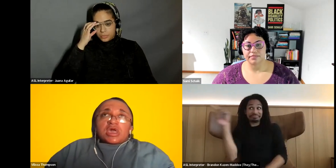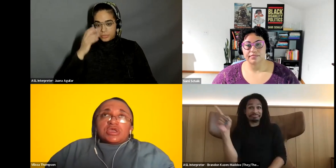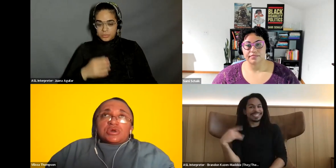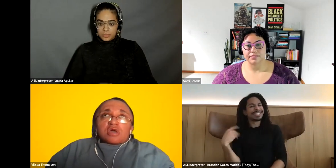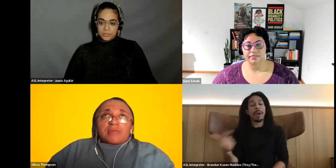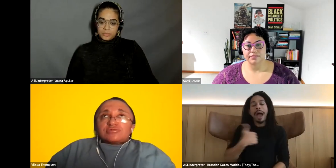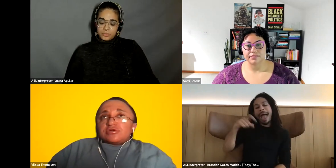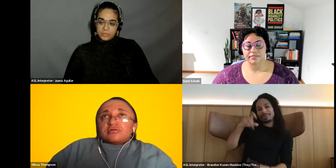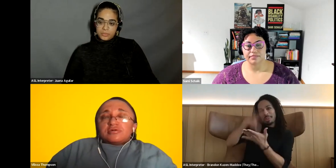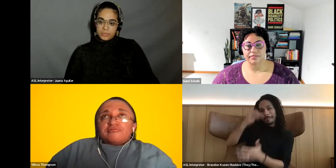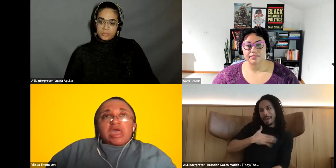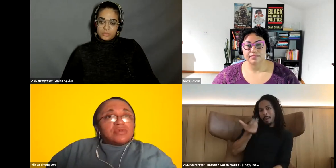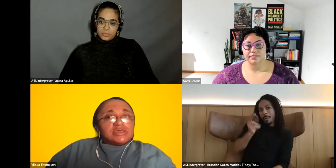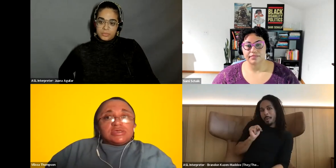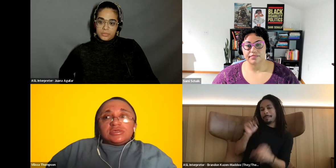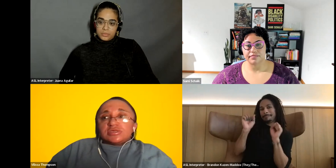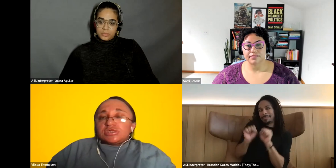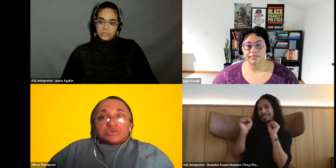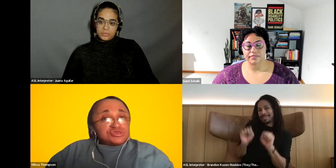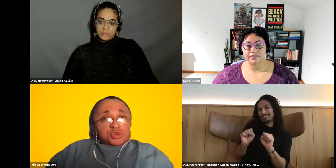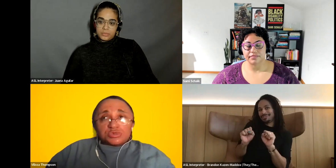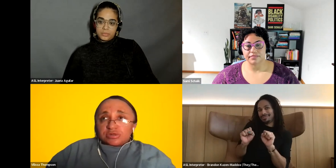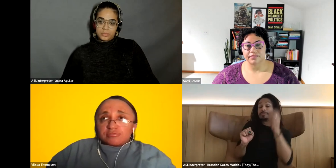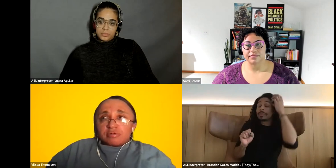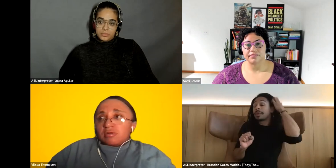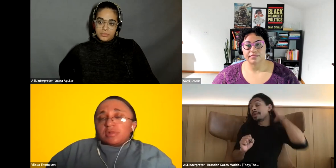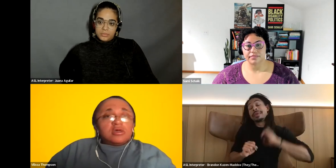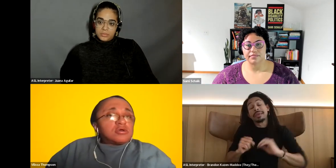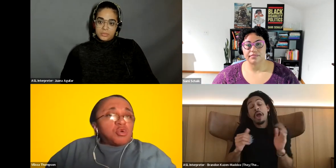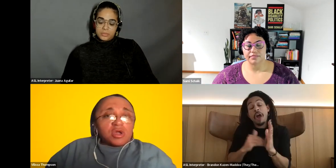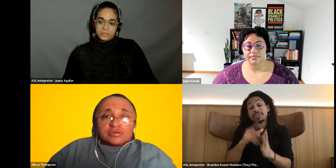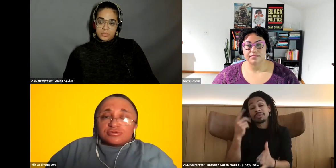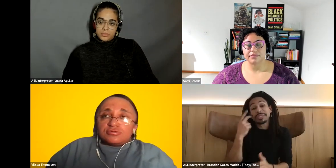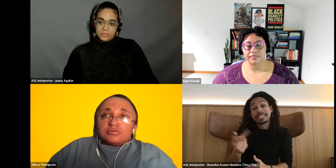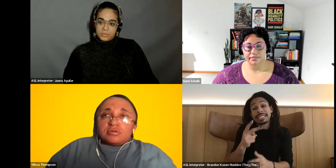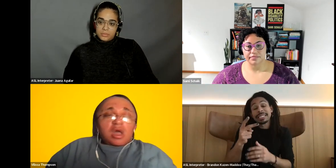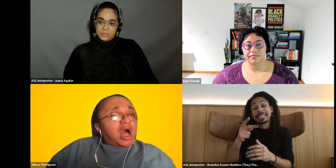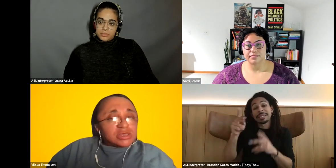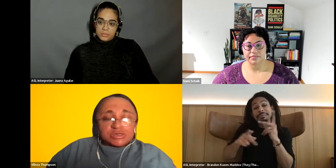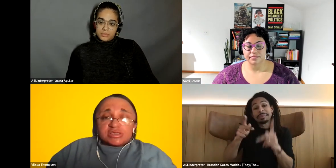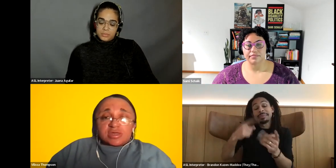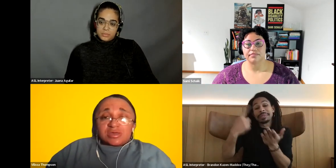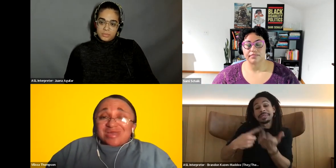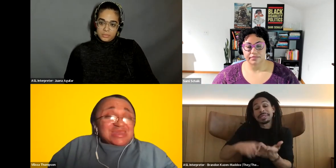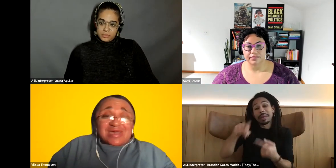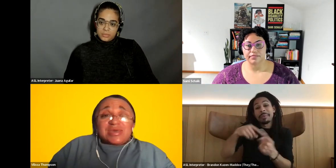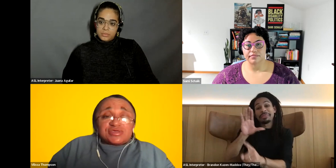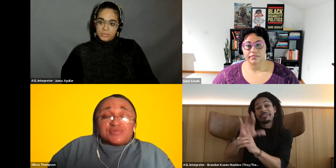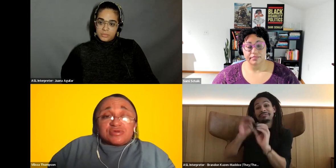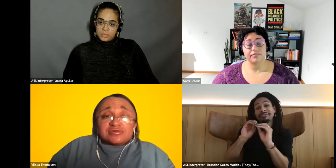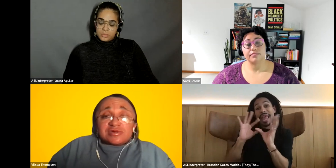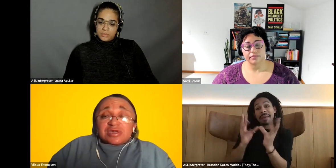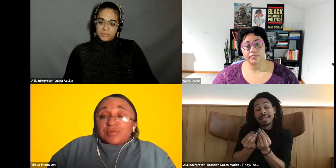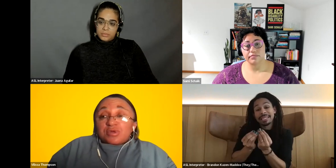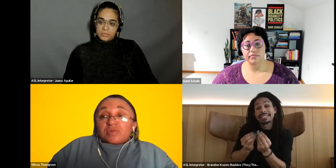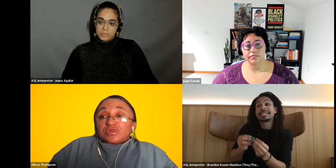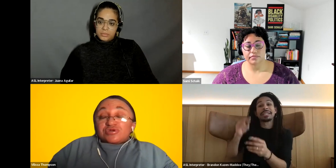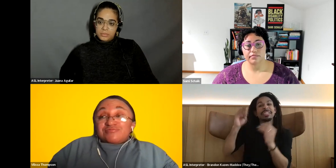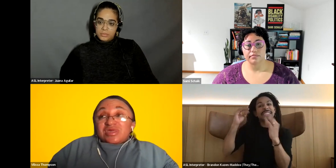Vilissa Thompson: you know, talk about their families and teachers discourgaing them from going to college, and things that make sure I never had that experience and my grandmother.